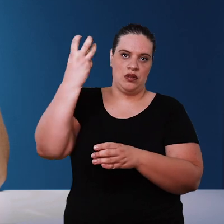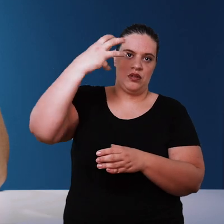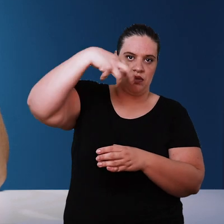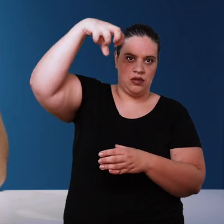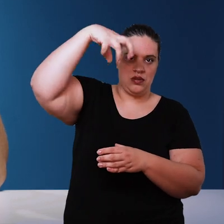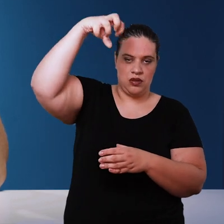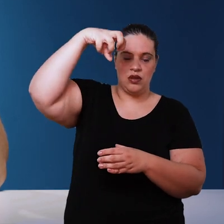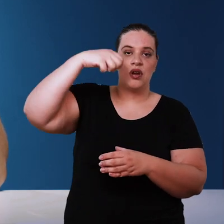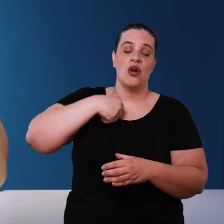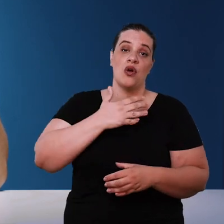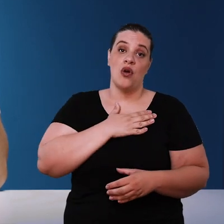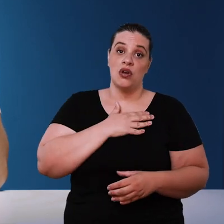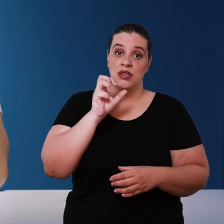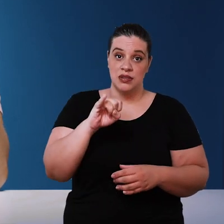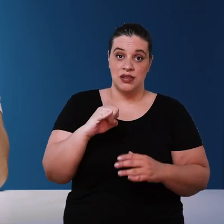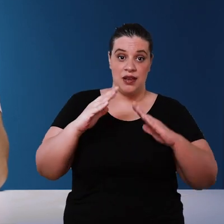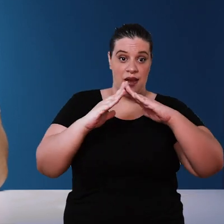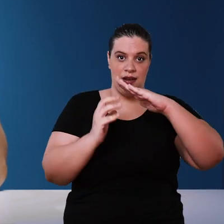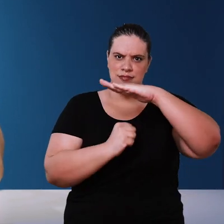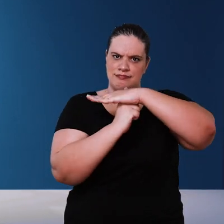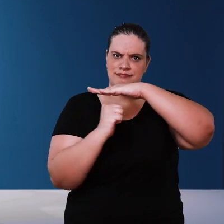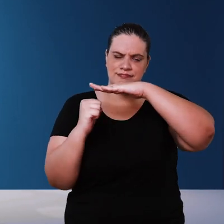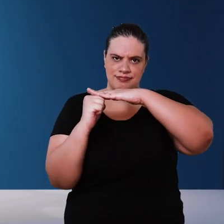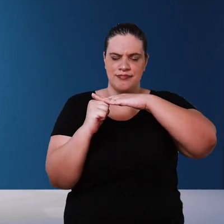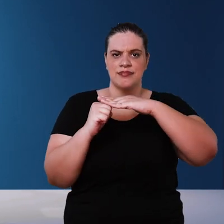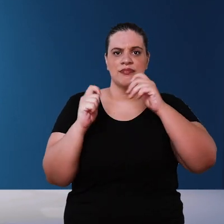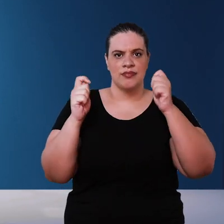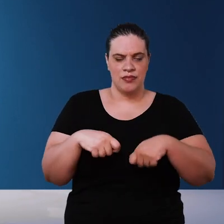it to a raised tank if I have a support slab below a high roof,